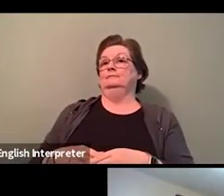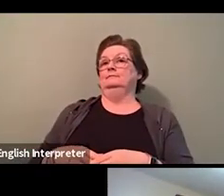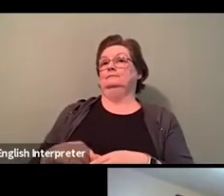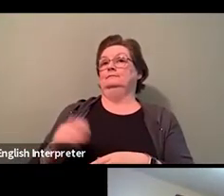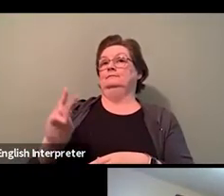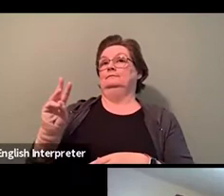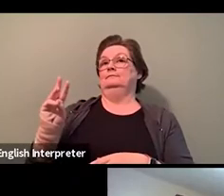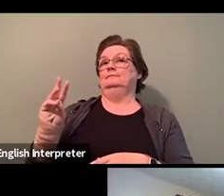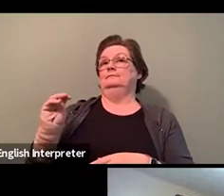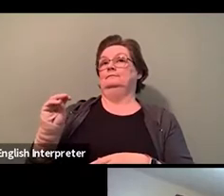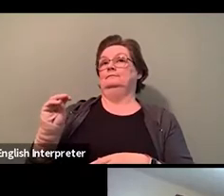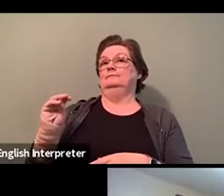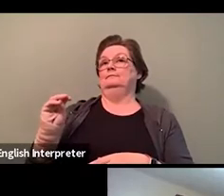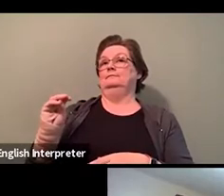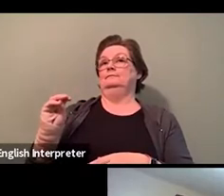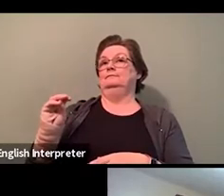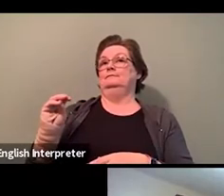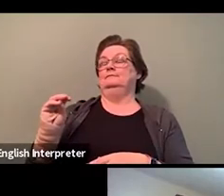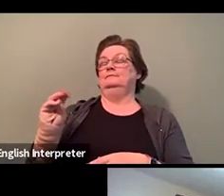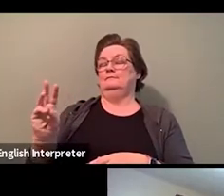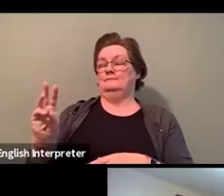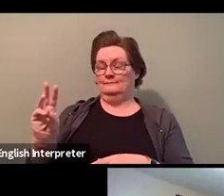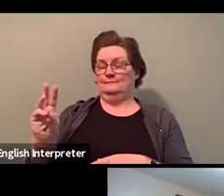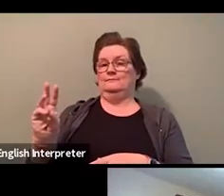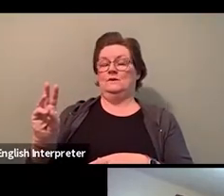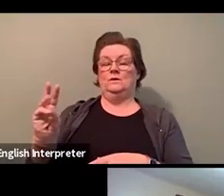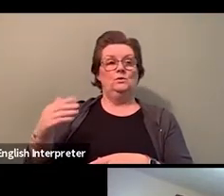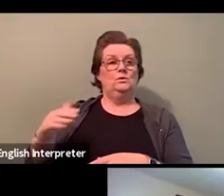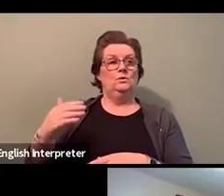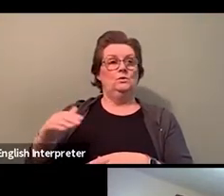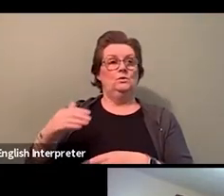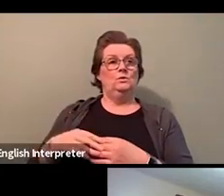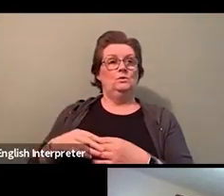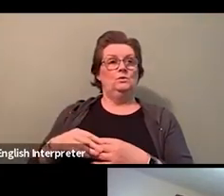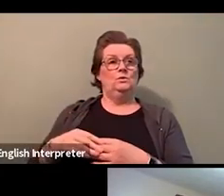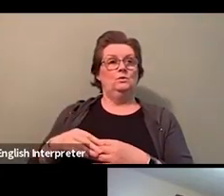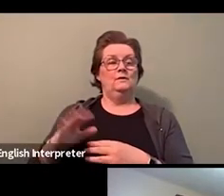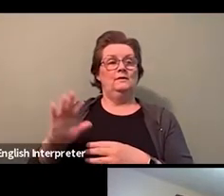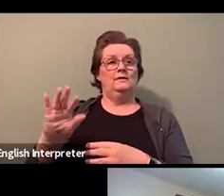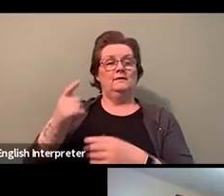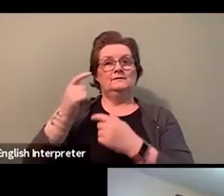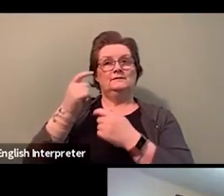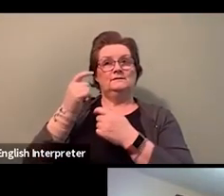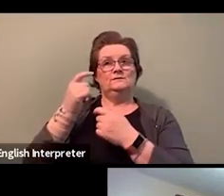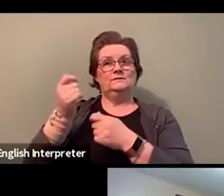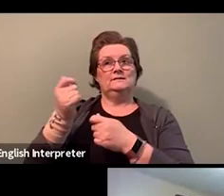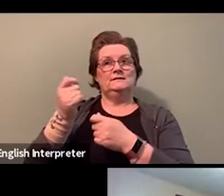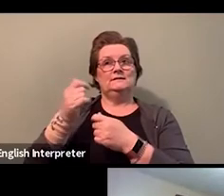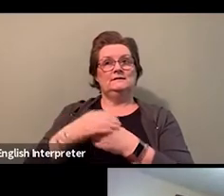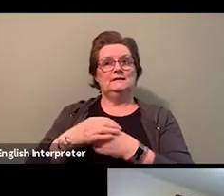I mean, it is really hard to answer, because I know what I feel and I know what I would like.